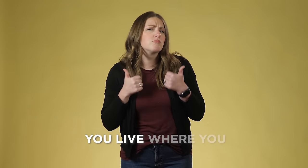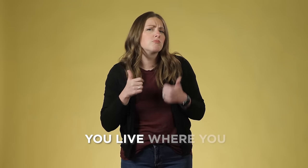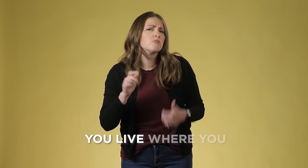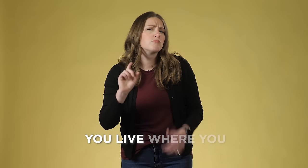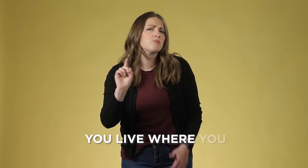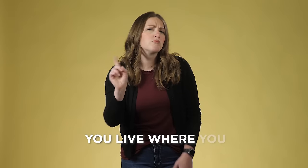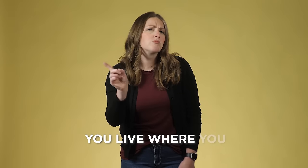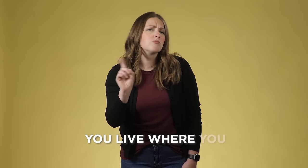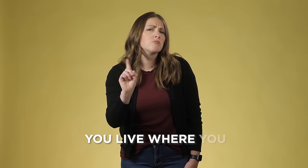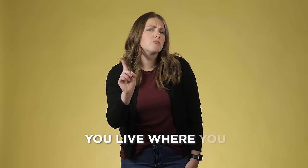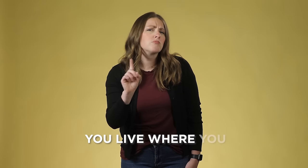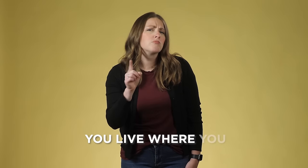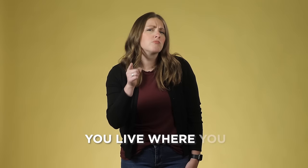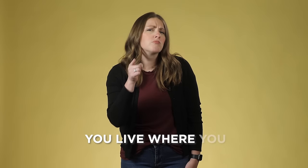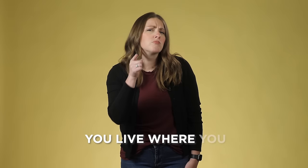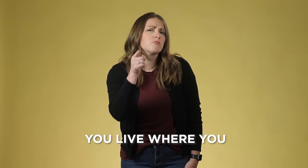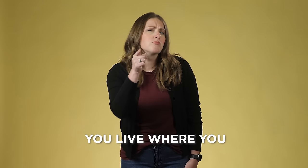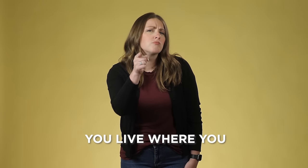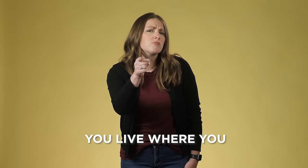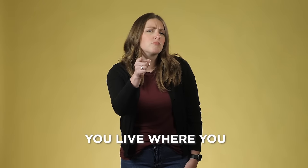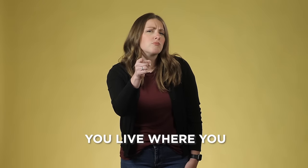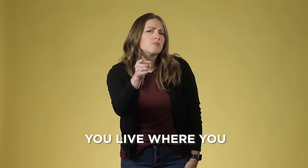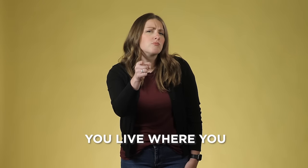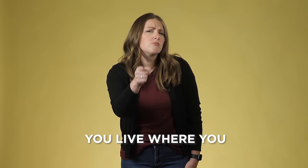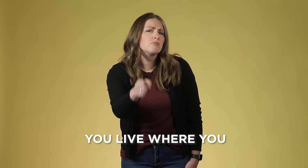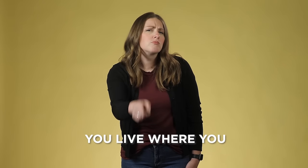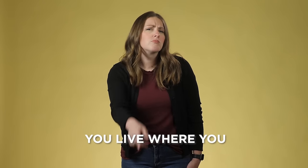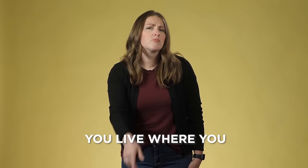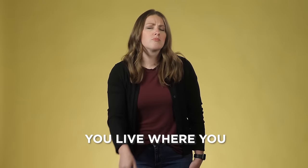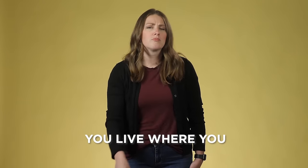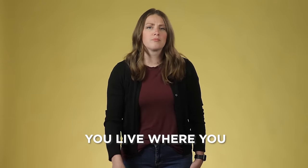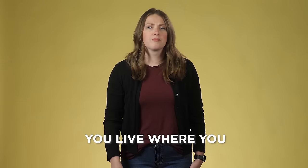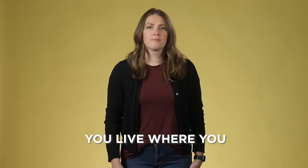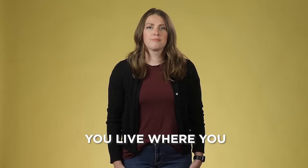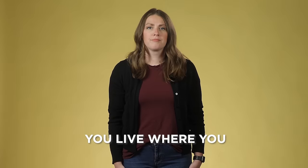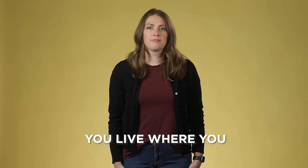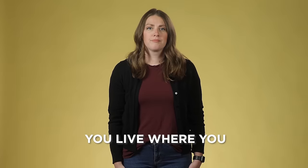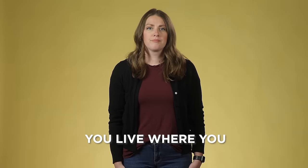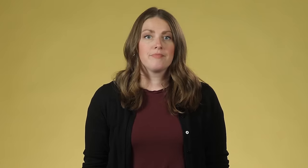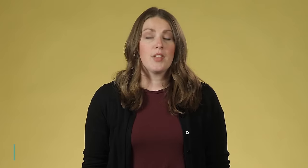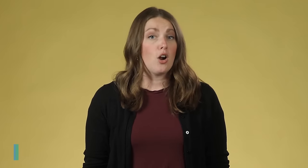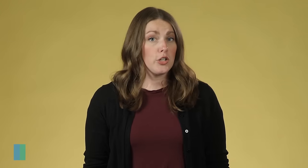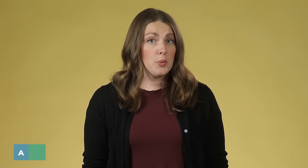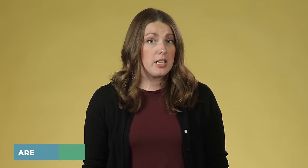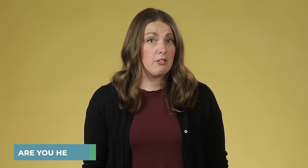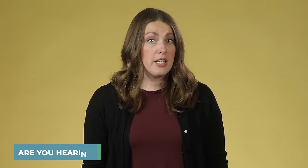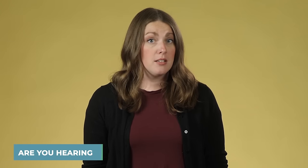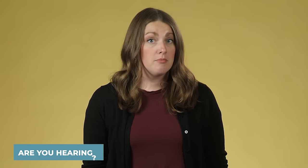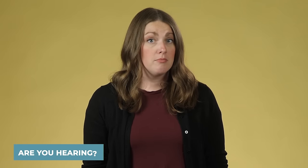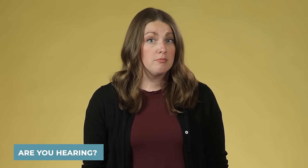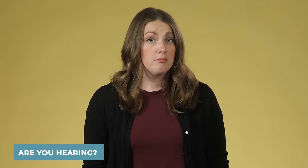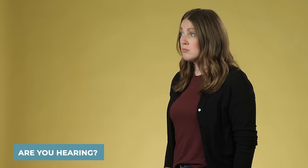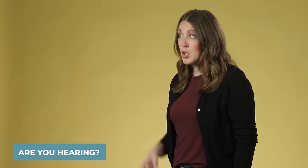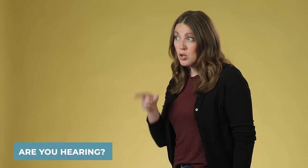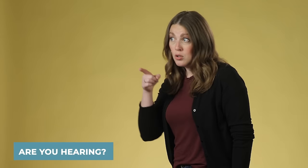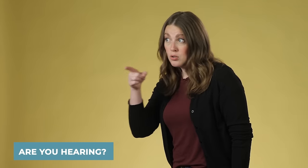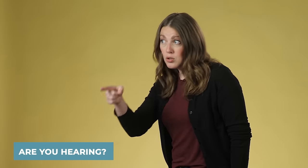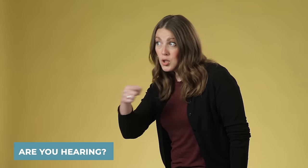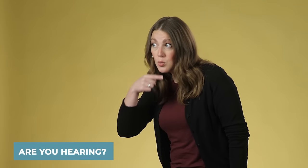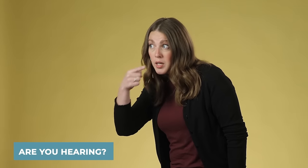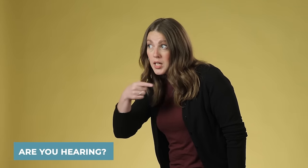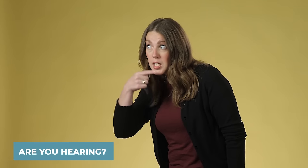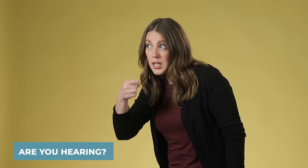Are you learning ASL? 'You ASL learn you?'